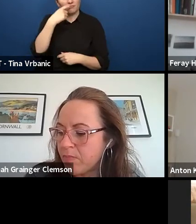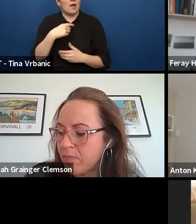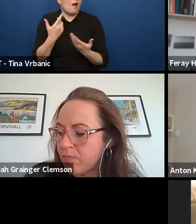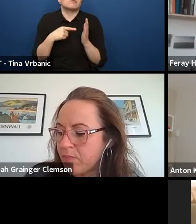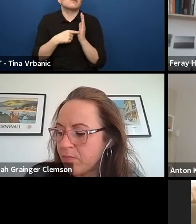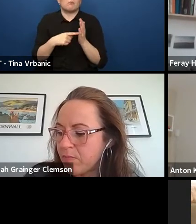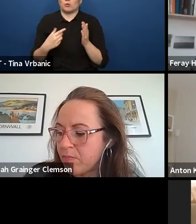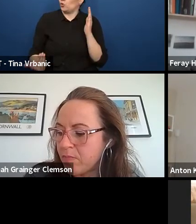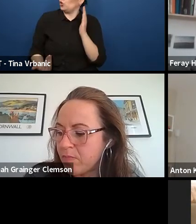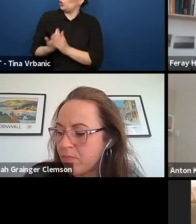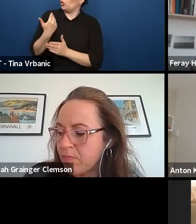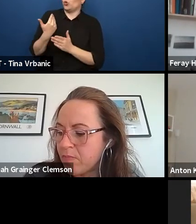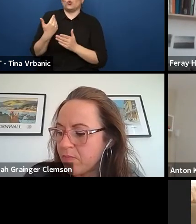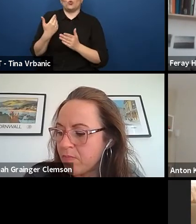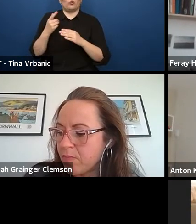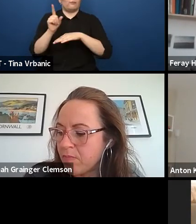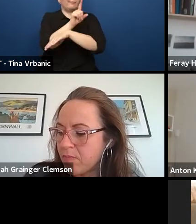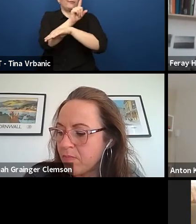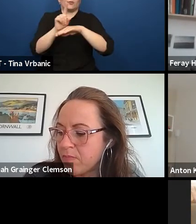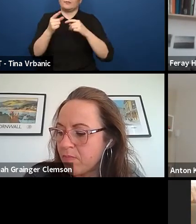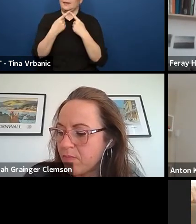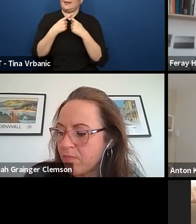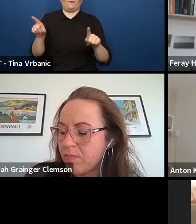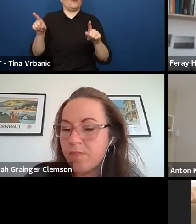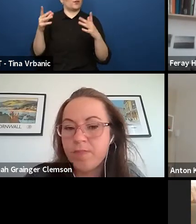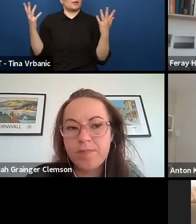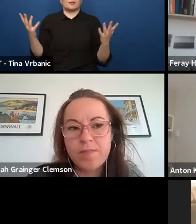but also to be really in touch